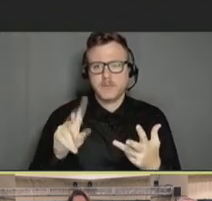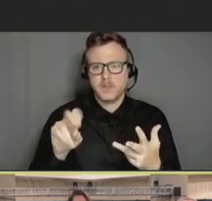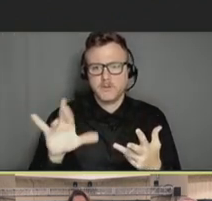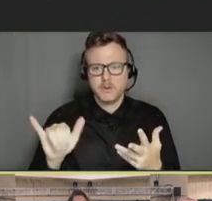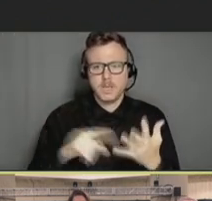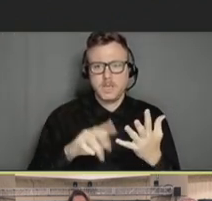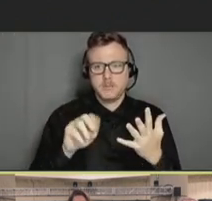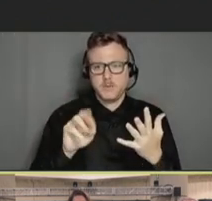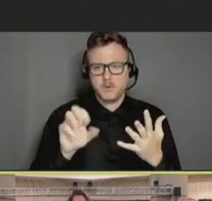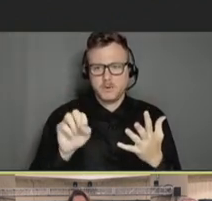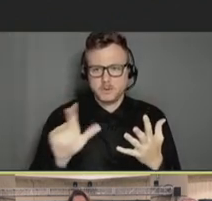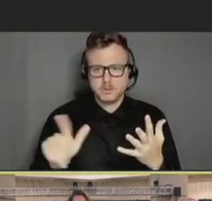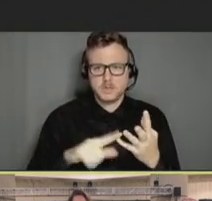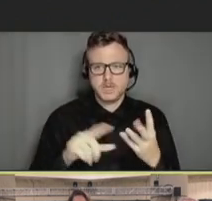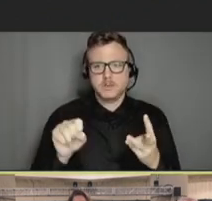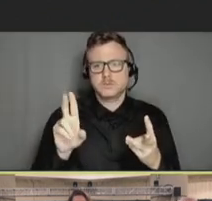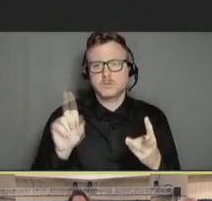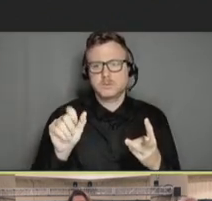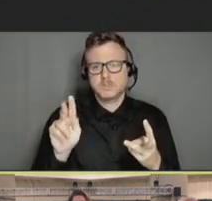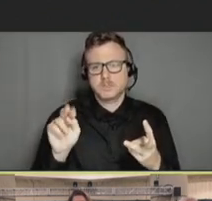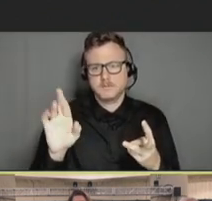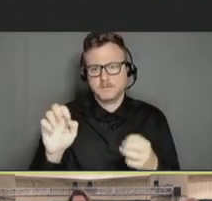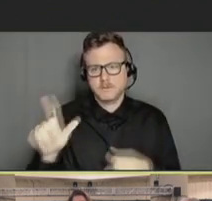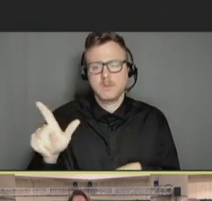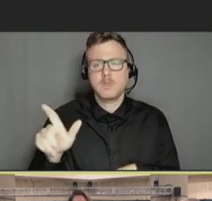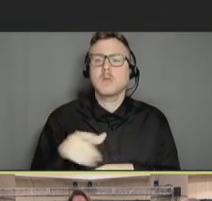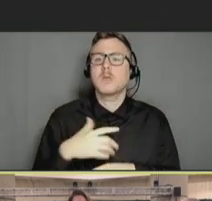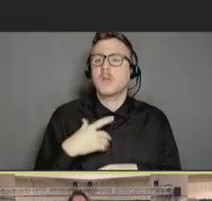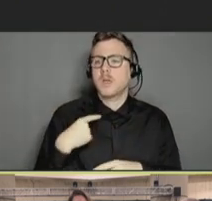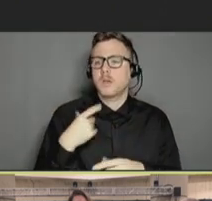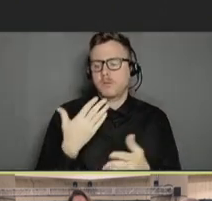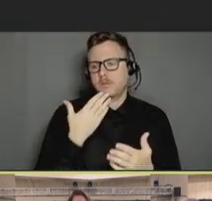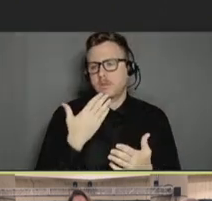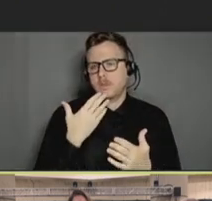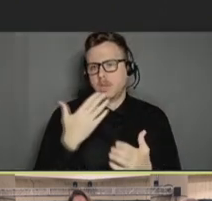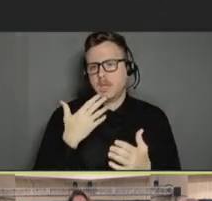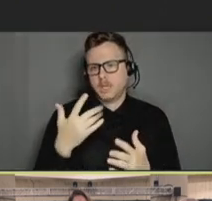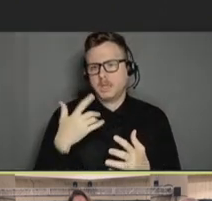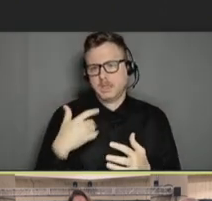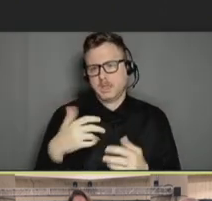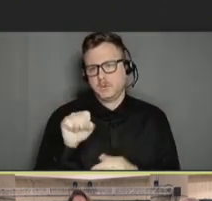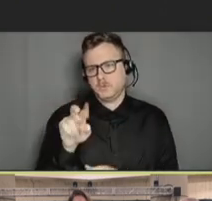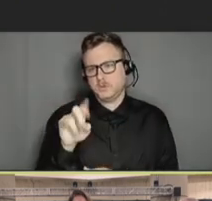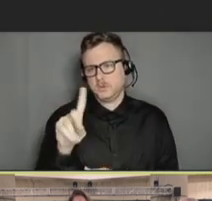Valerie Marshall, and Susan Farrell. And I wanted to briefly thank the studio team and our sign language interpreters.